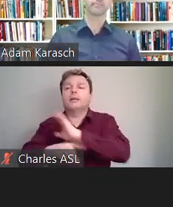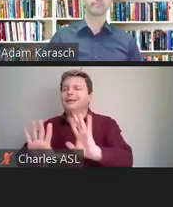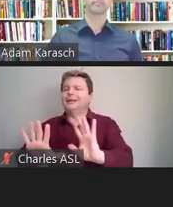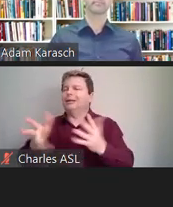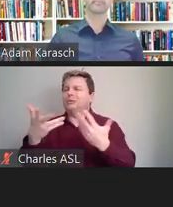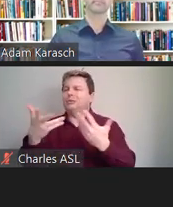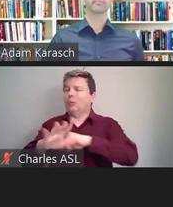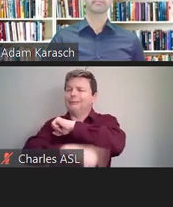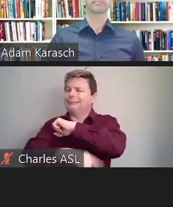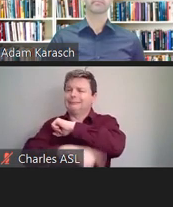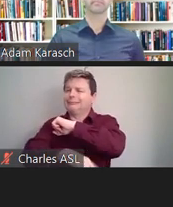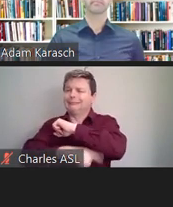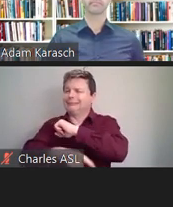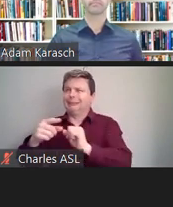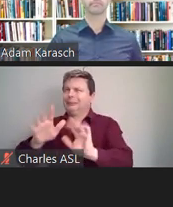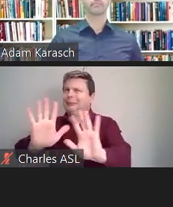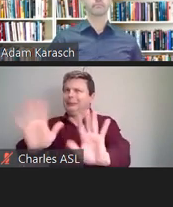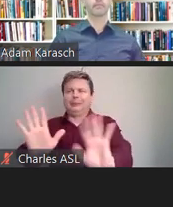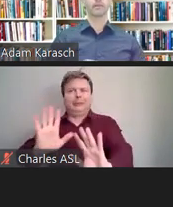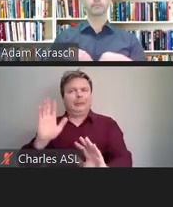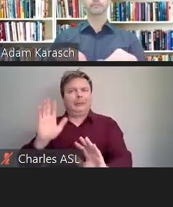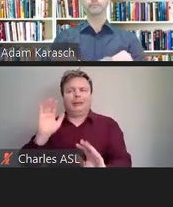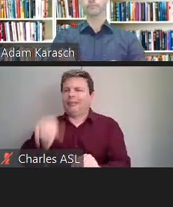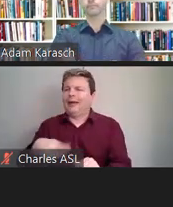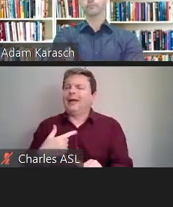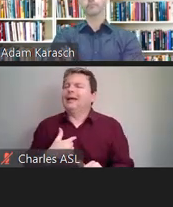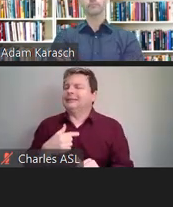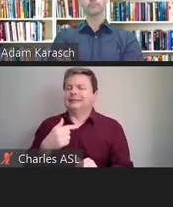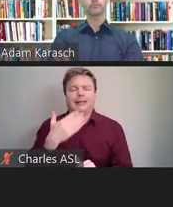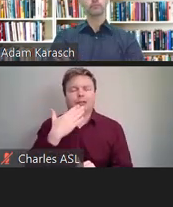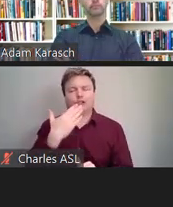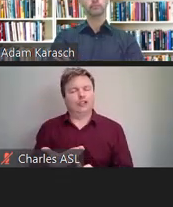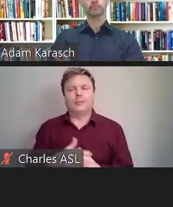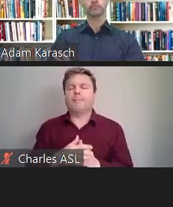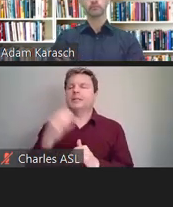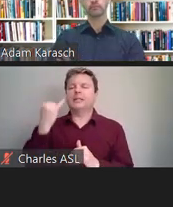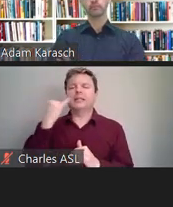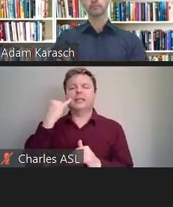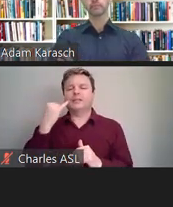If someone is terminated because of their disability, if you discriminate against them,